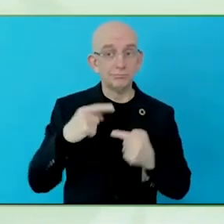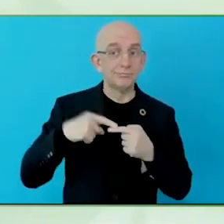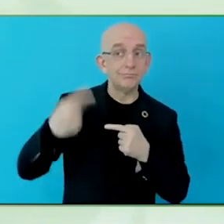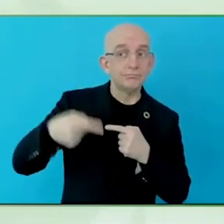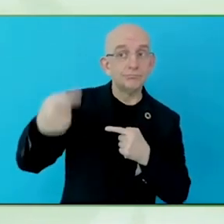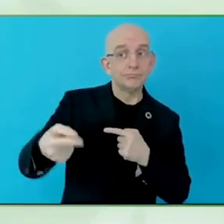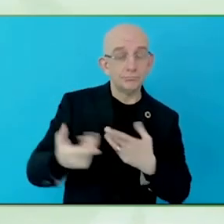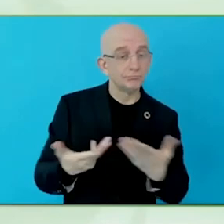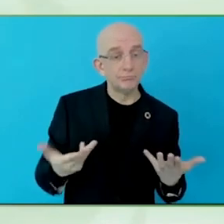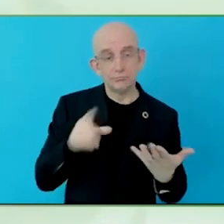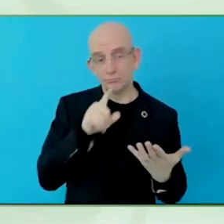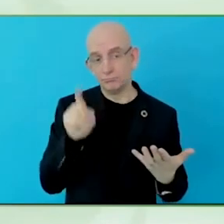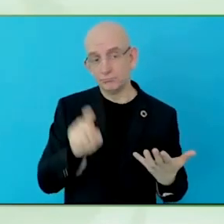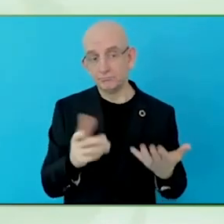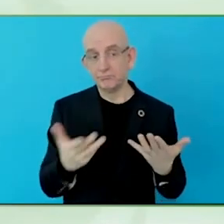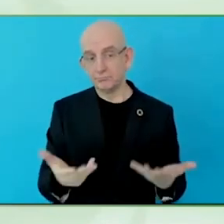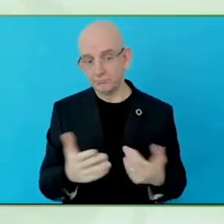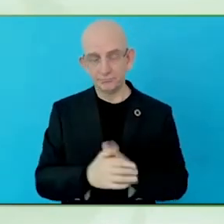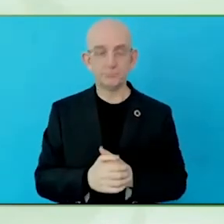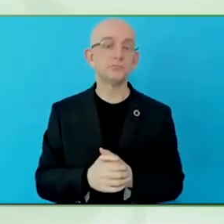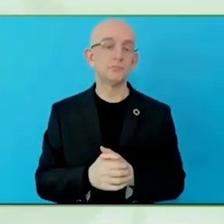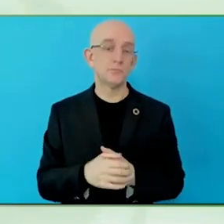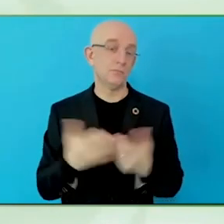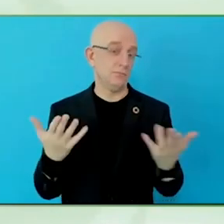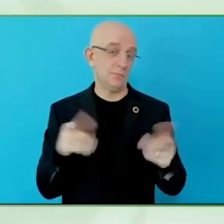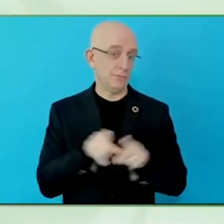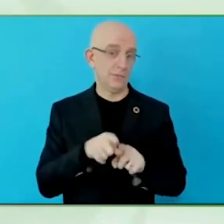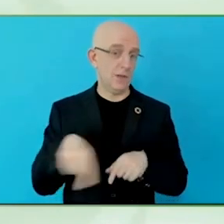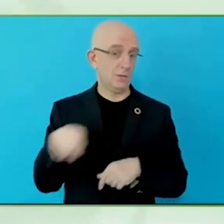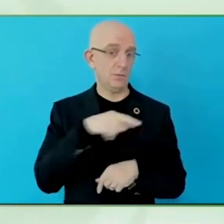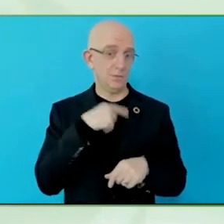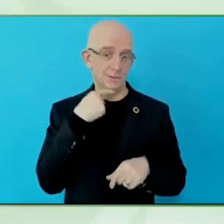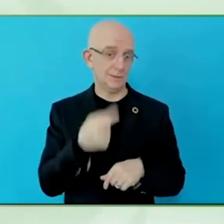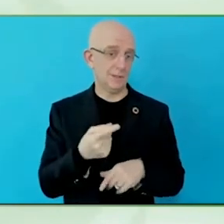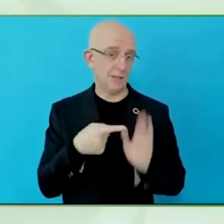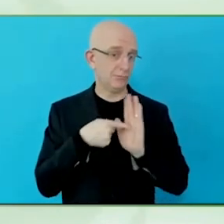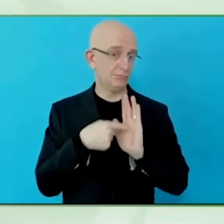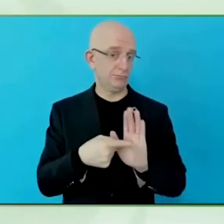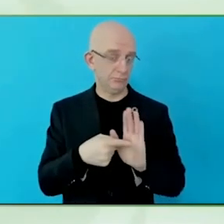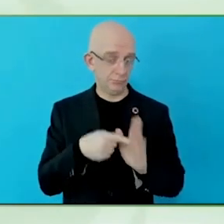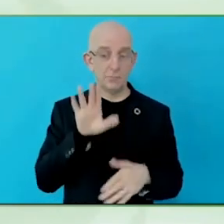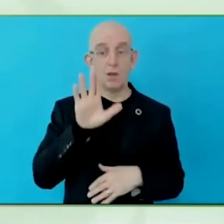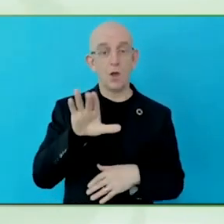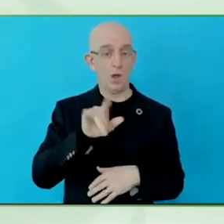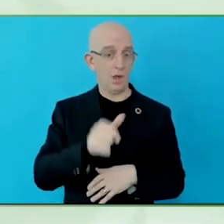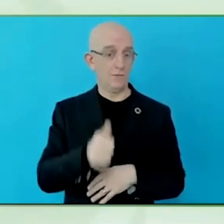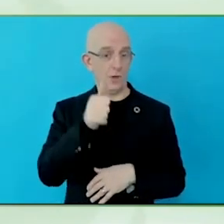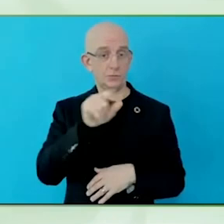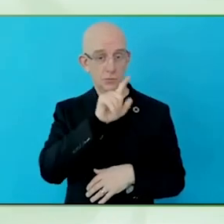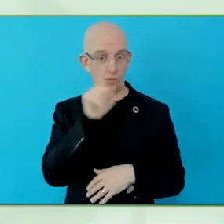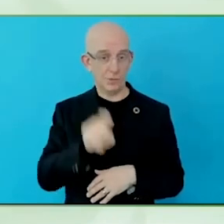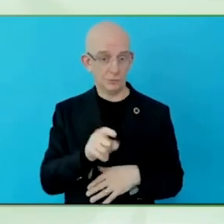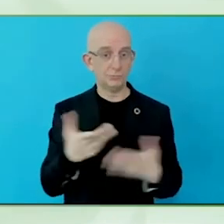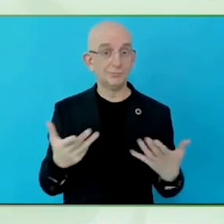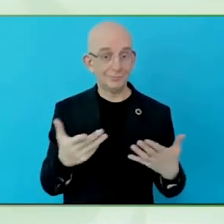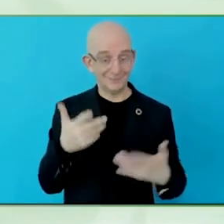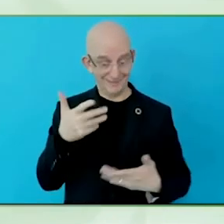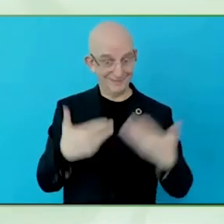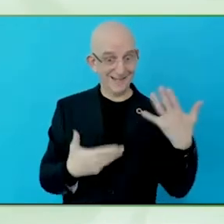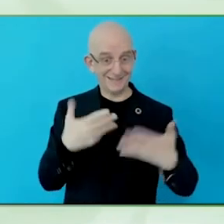I think the data is also the power to engage more conversation and a more targeted conversation.